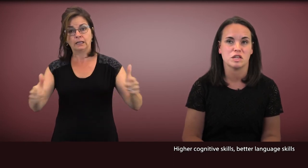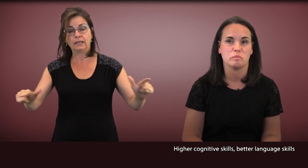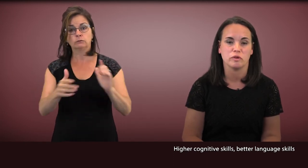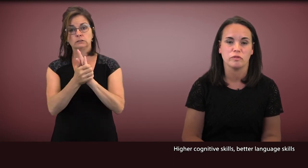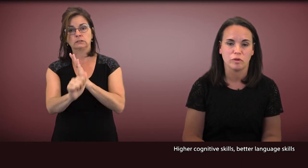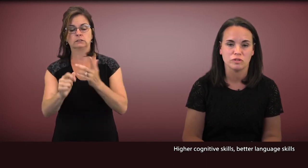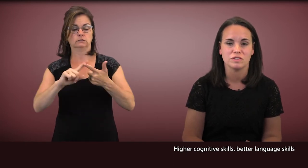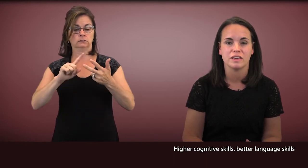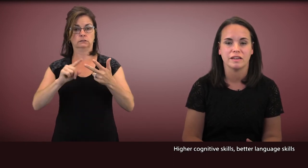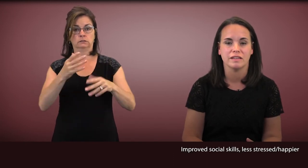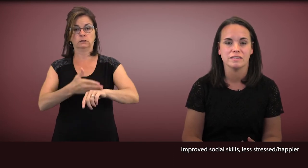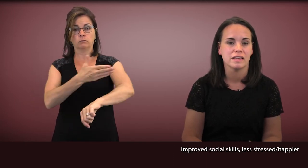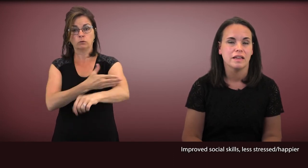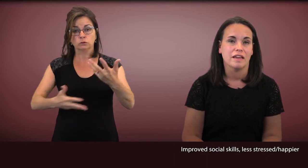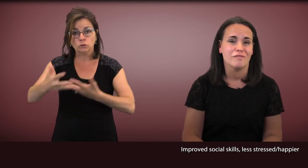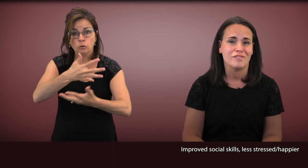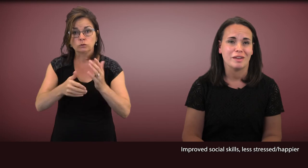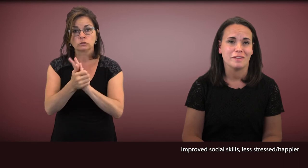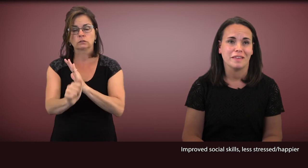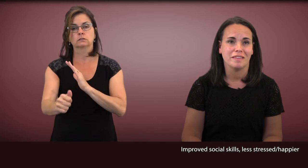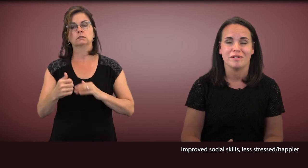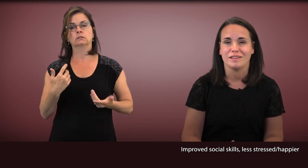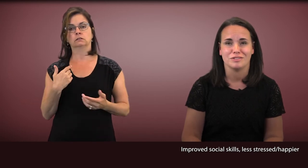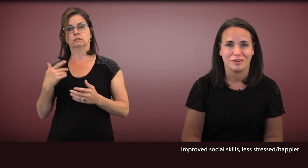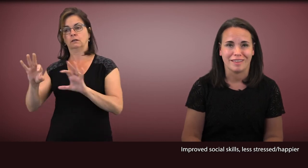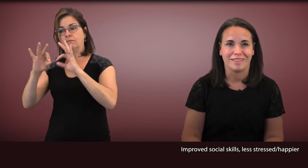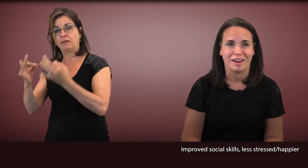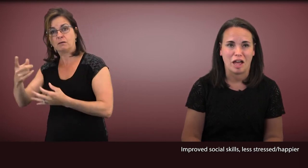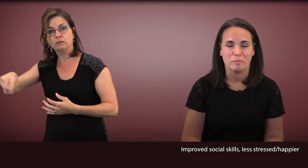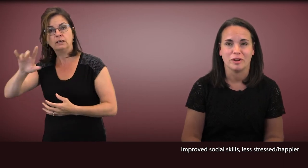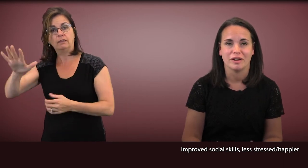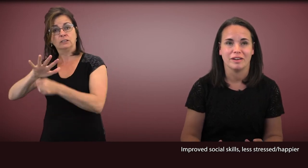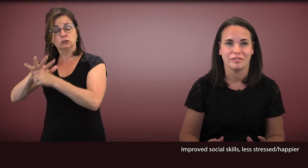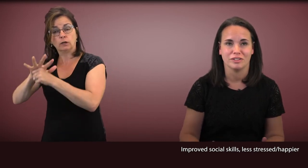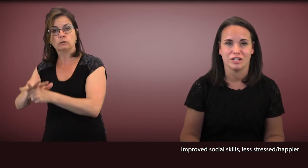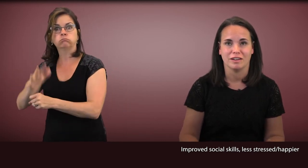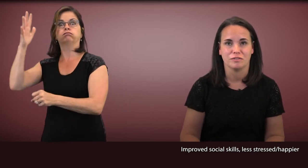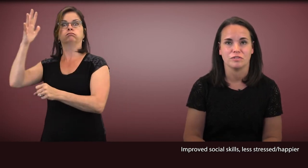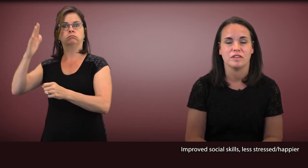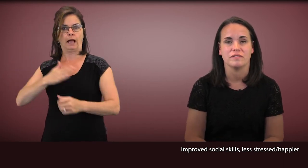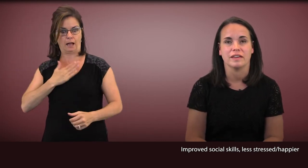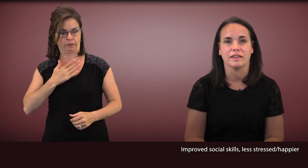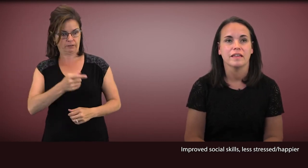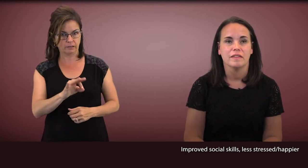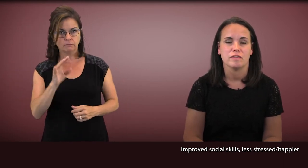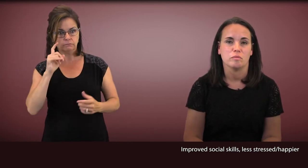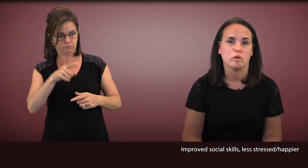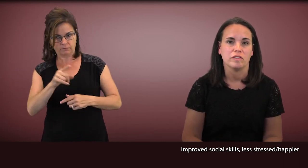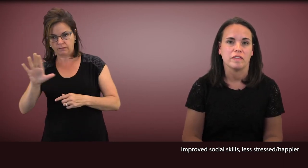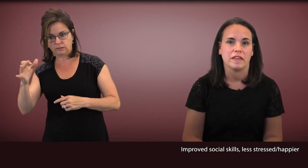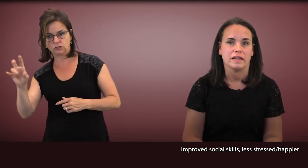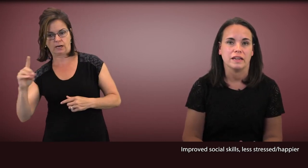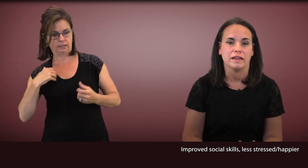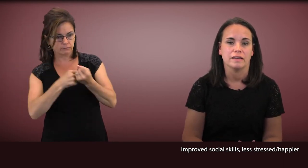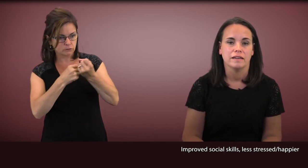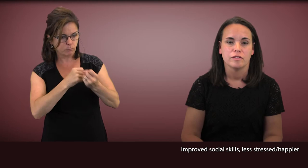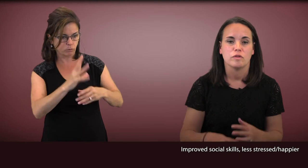improve social skills, and families are less stressed and happier, if their child is receiving the supports that they need.